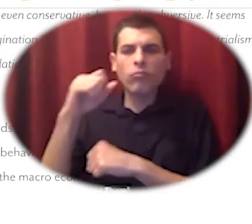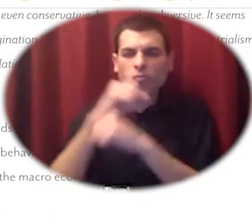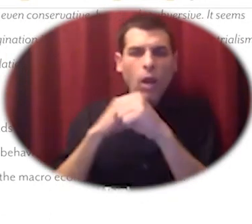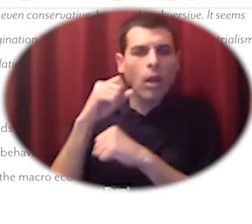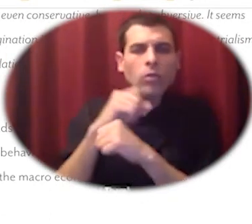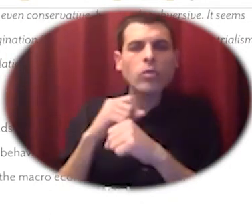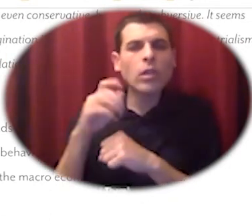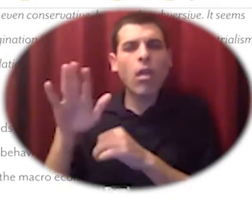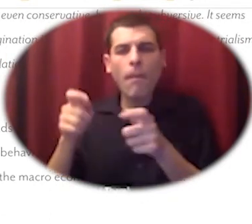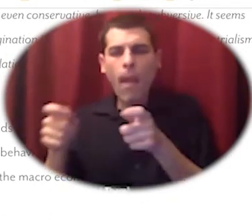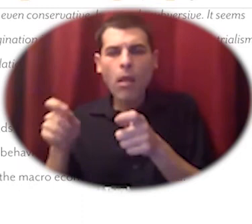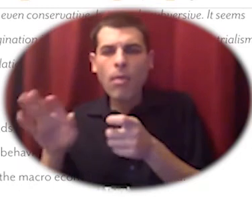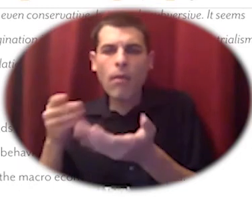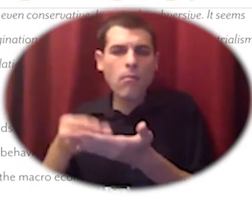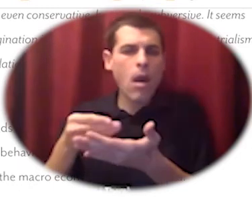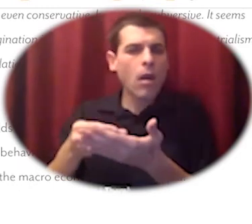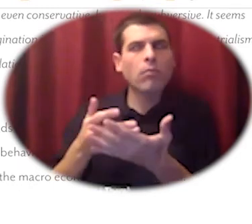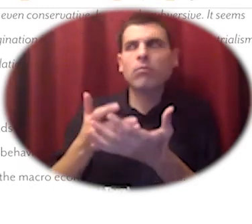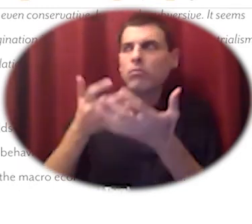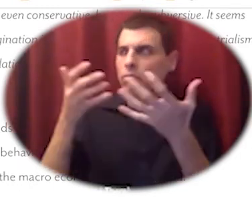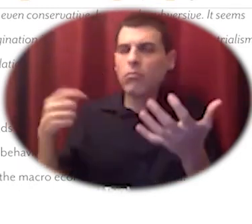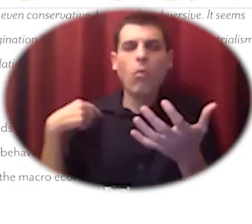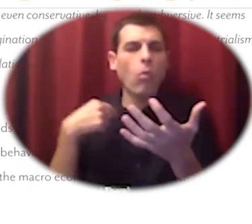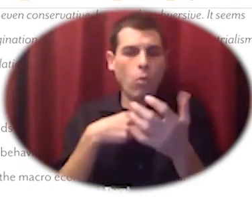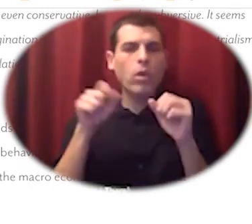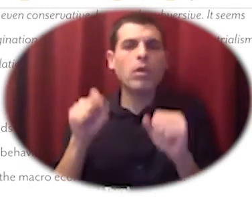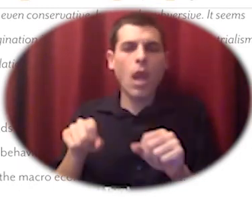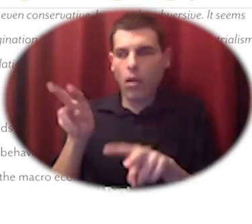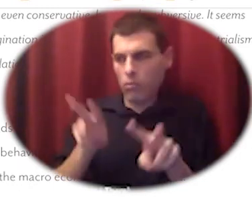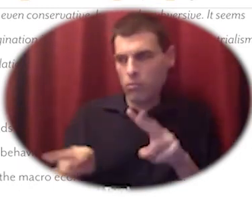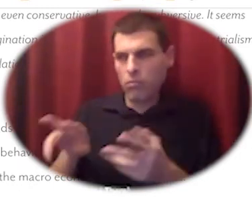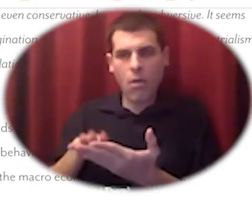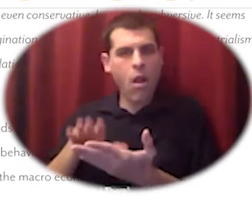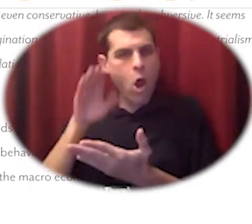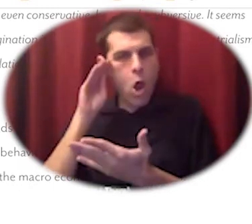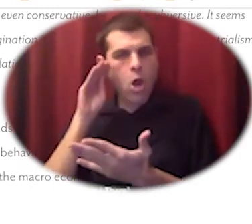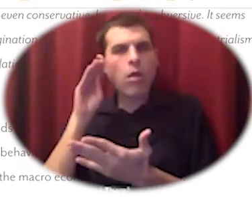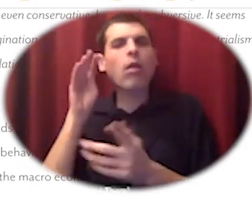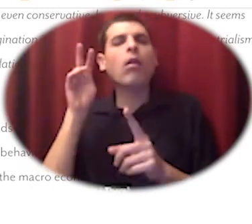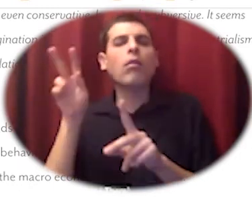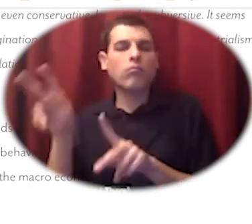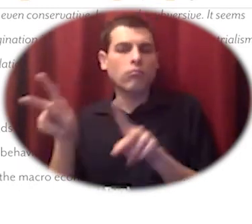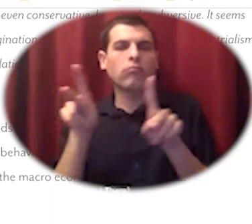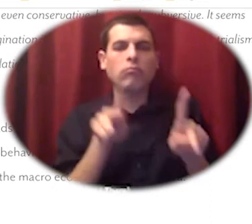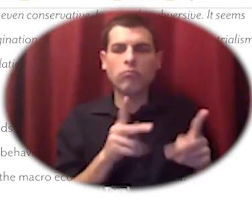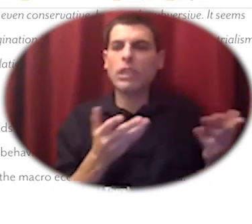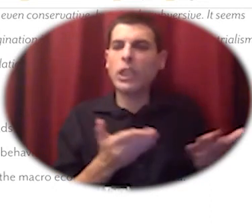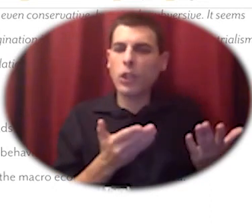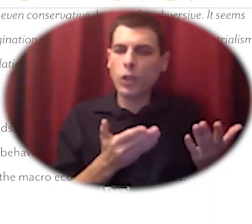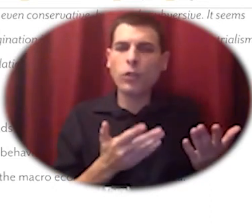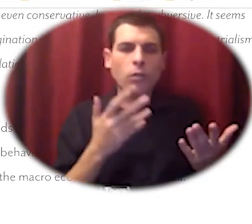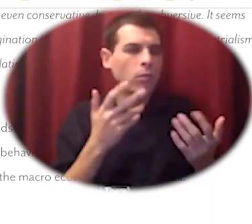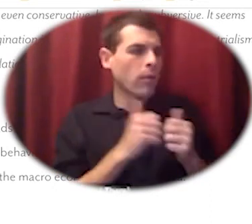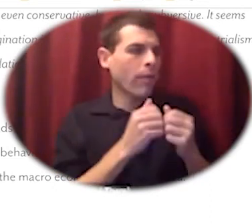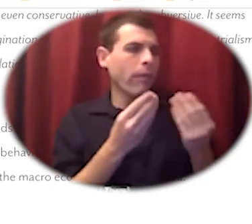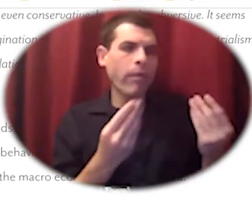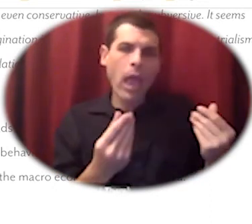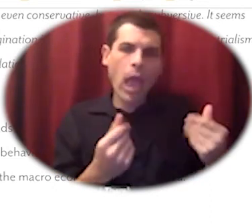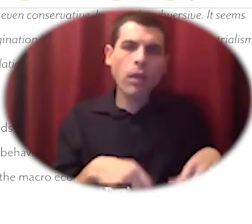their financials for us to similarly design land and resource management collectives